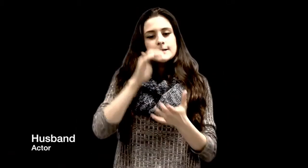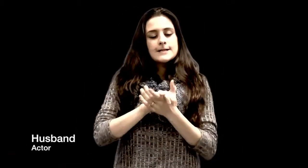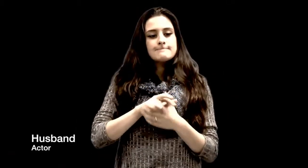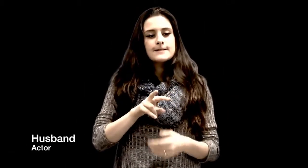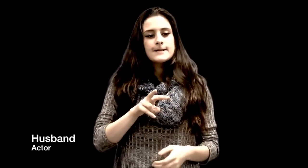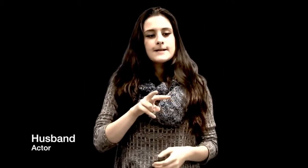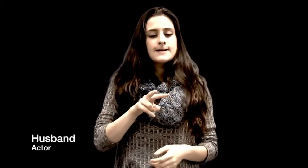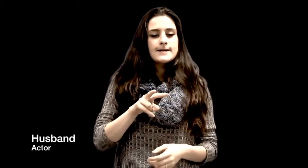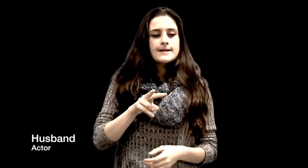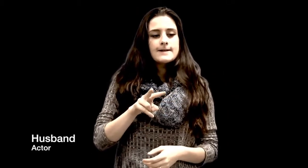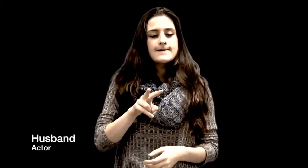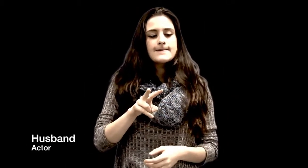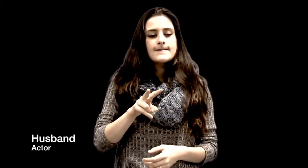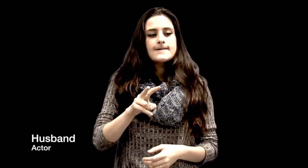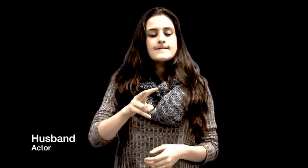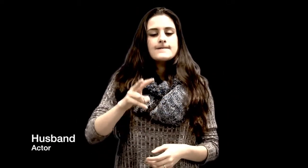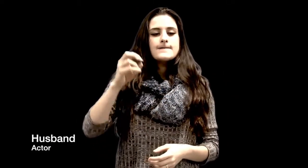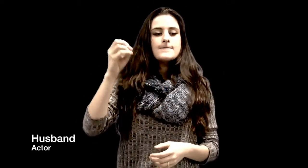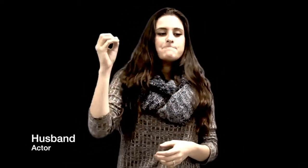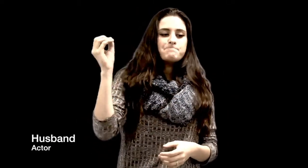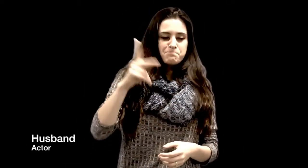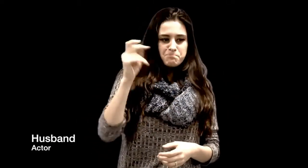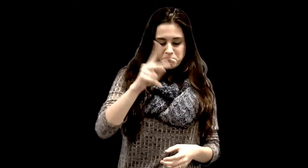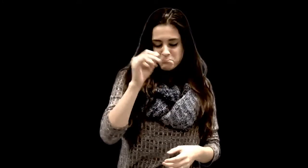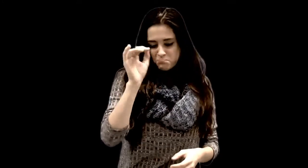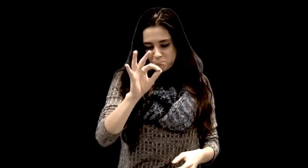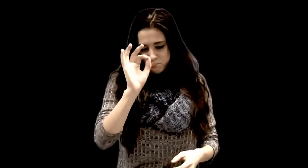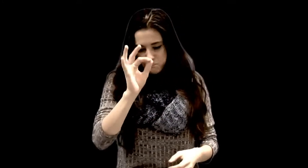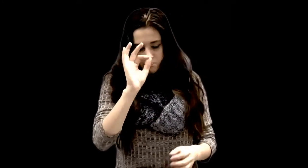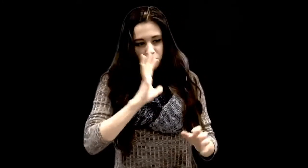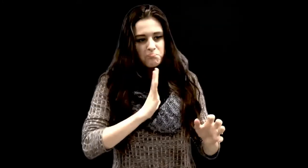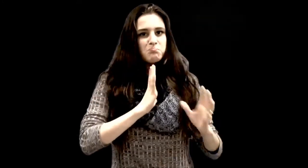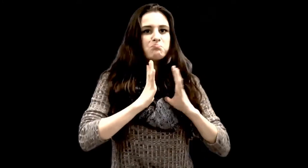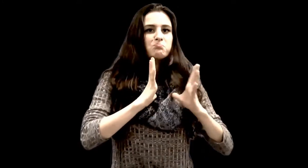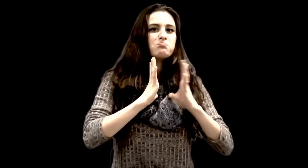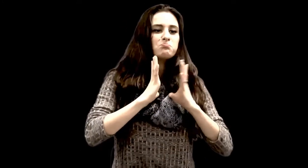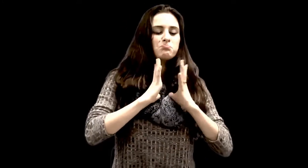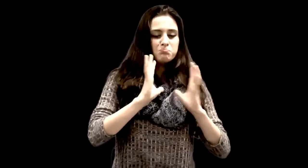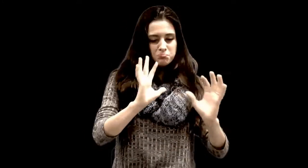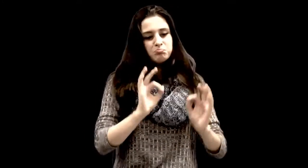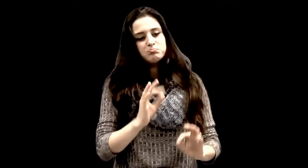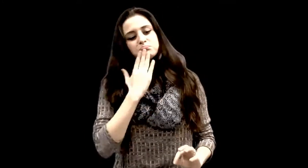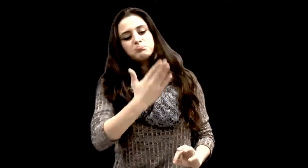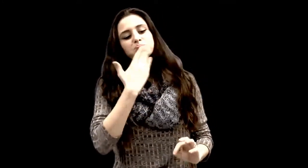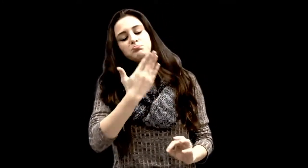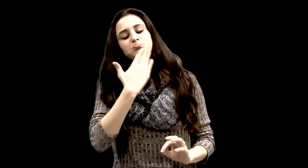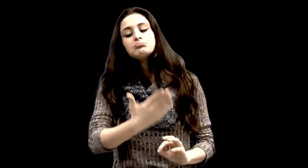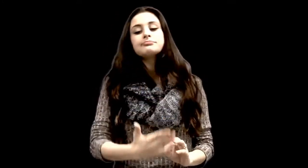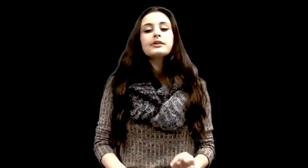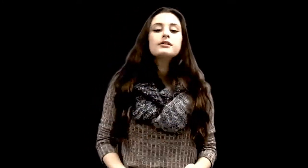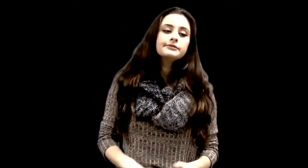So the husband considers it and eventually agrees, “Sure, fine, that sounds perfect. Thank you doctor.”